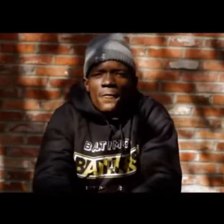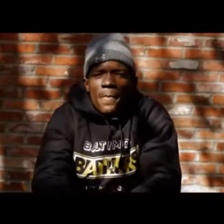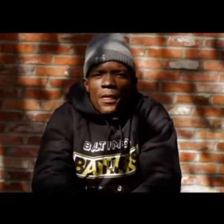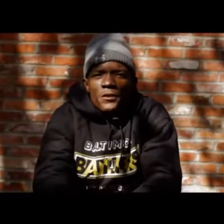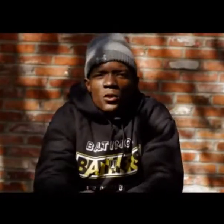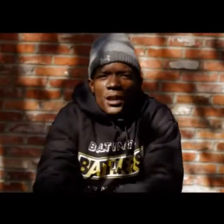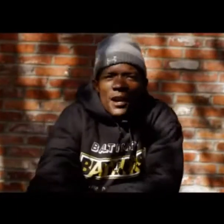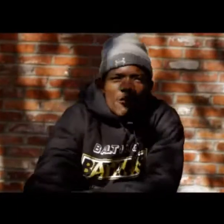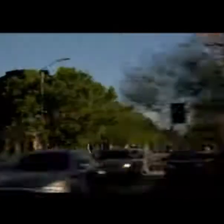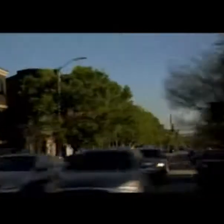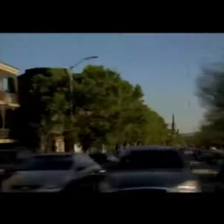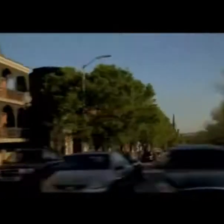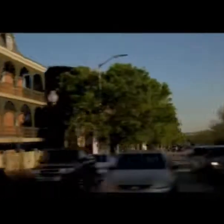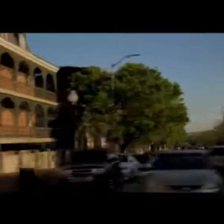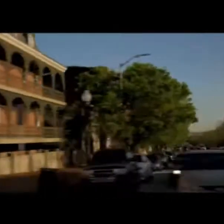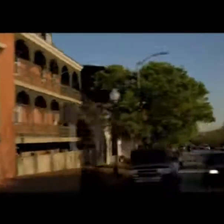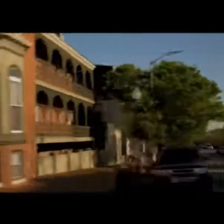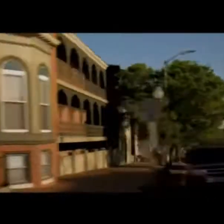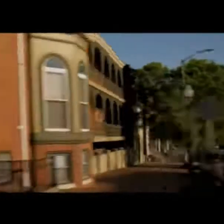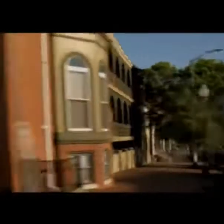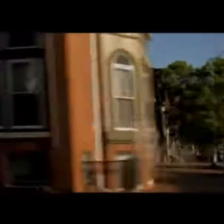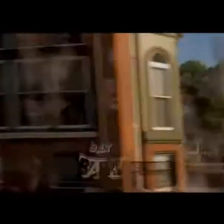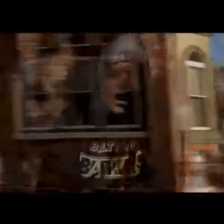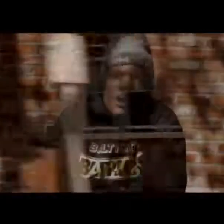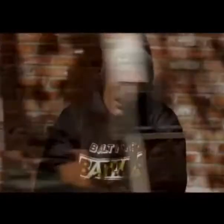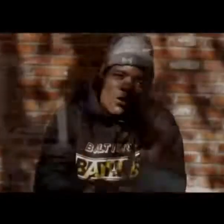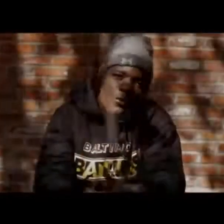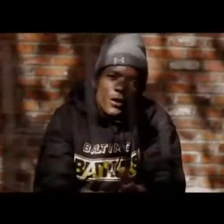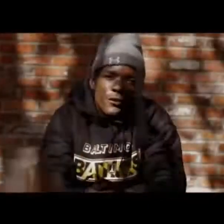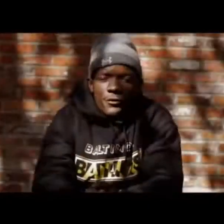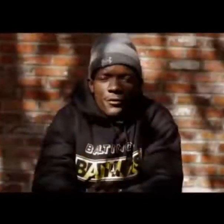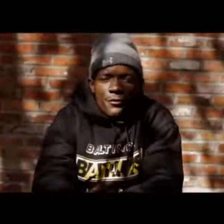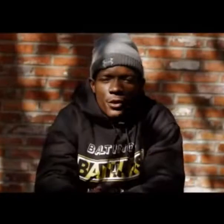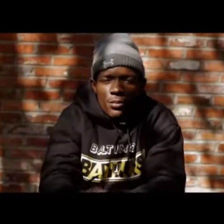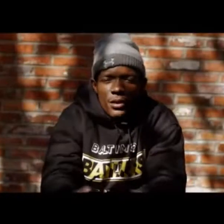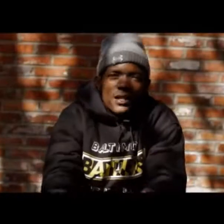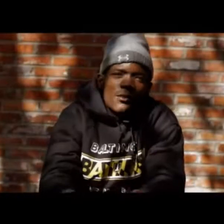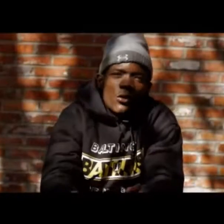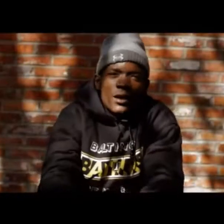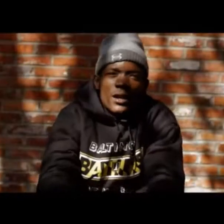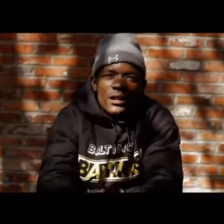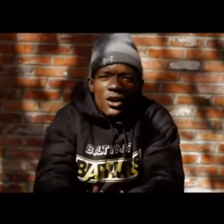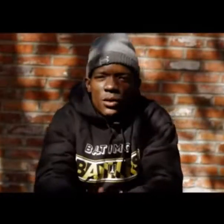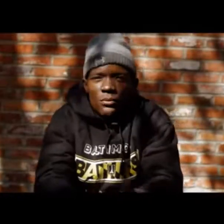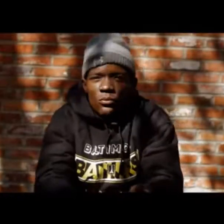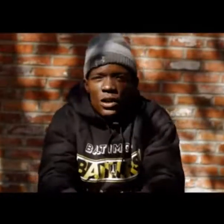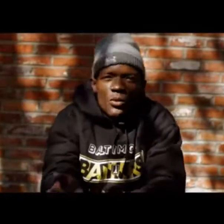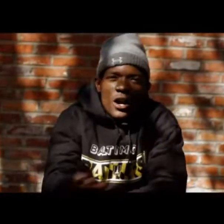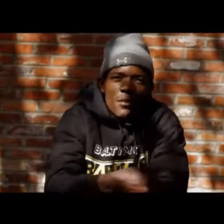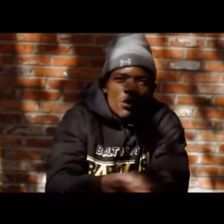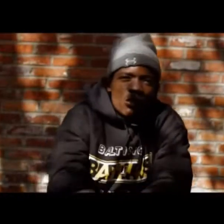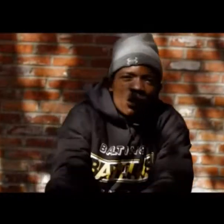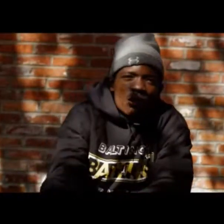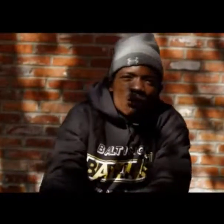but i never took it serious because everybody in my school was clowning me for doing it real so i left that alone so when i got over